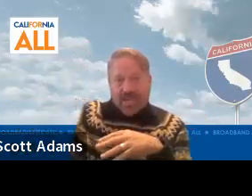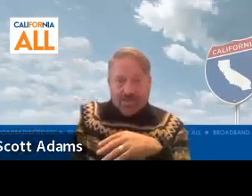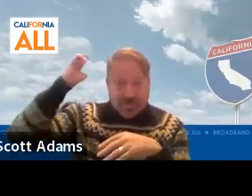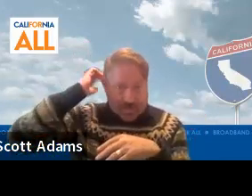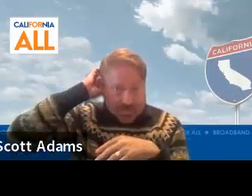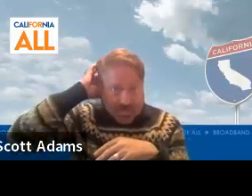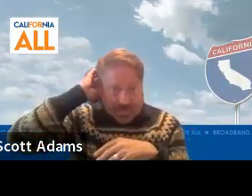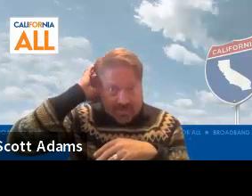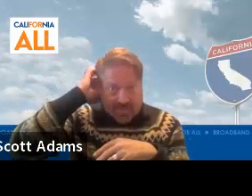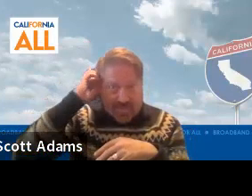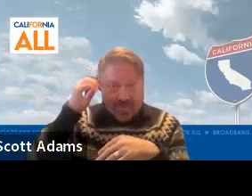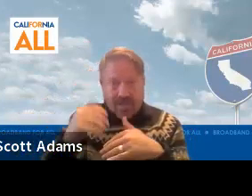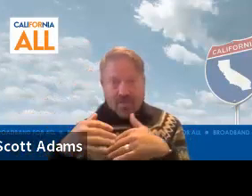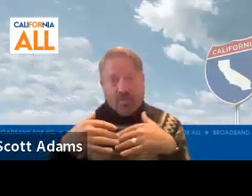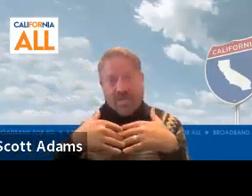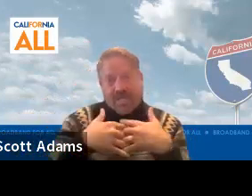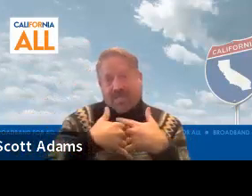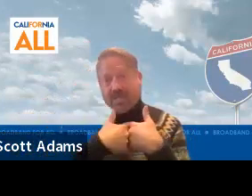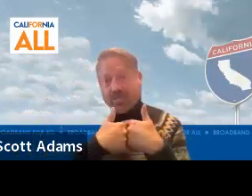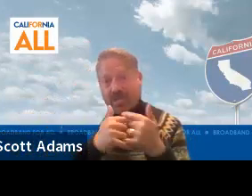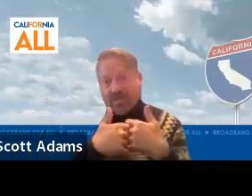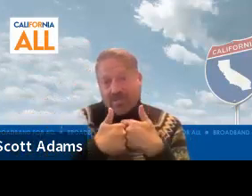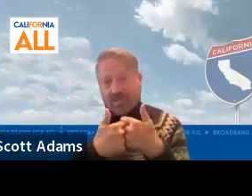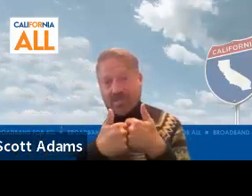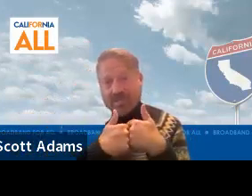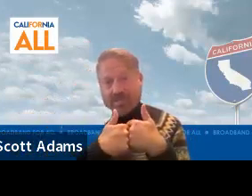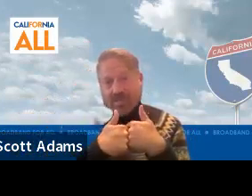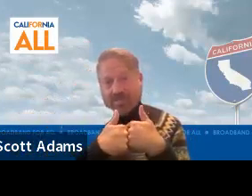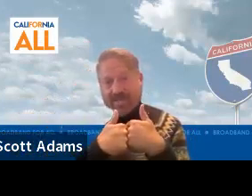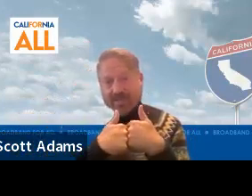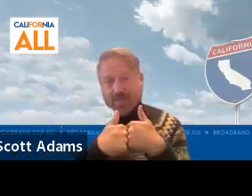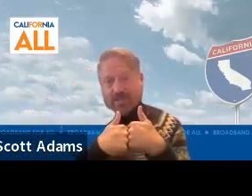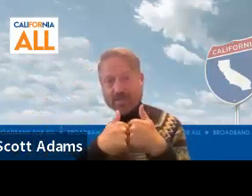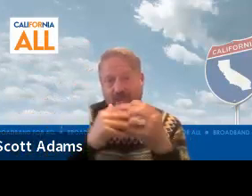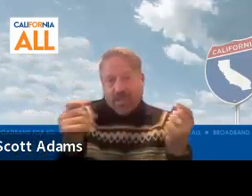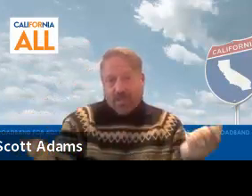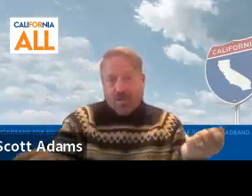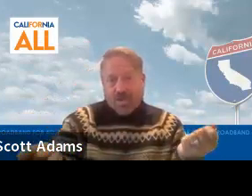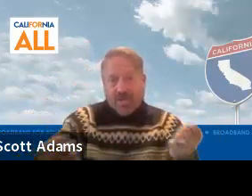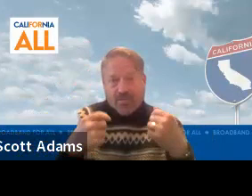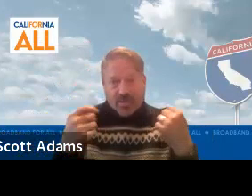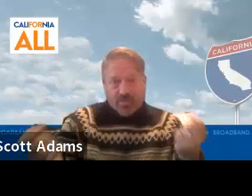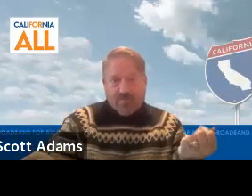action across the state. We want to get as comprehensive as a scan as possible. You know we're California.